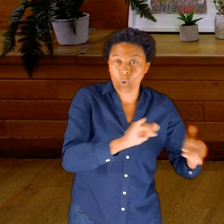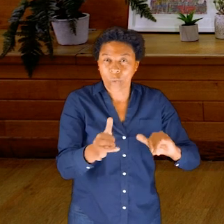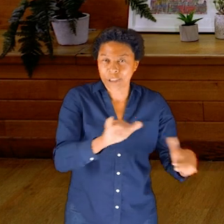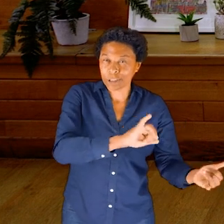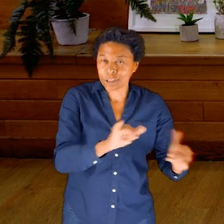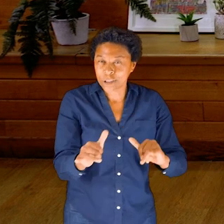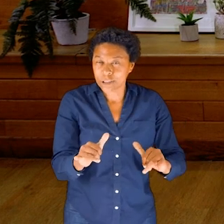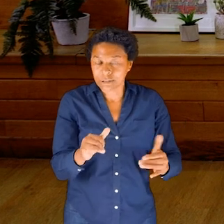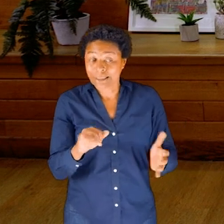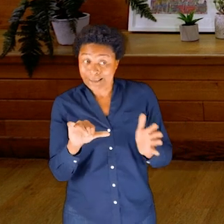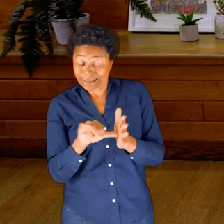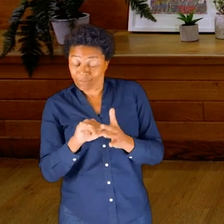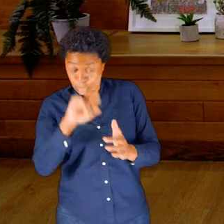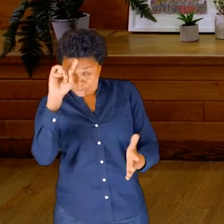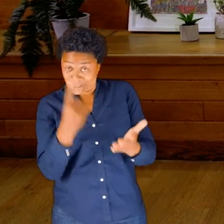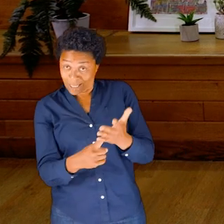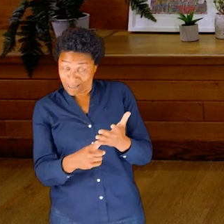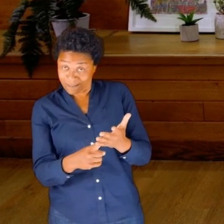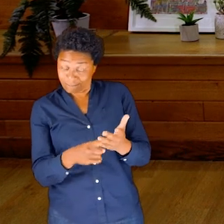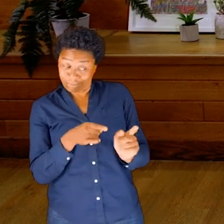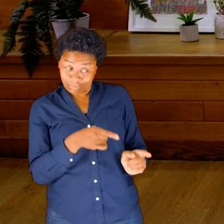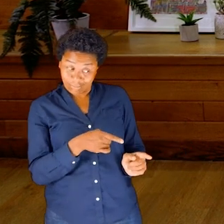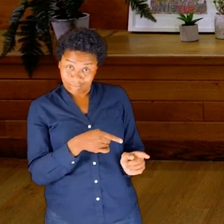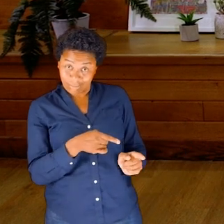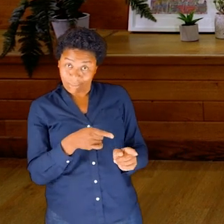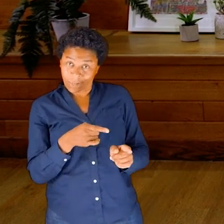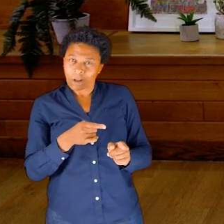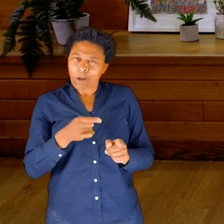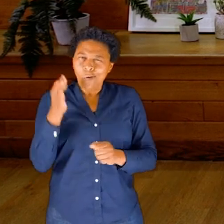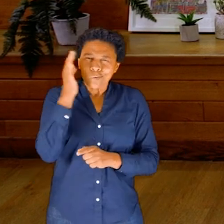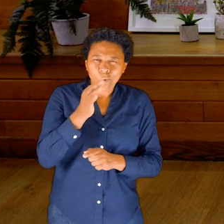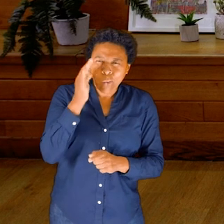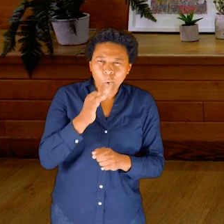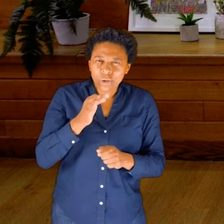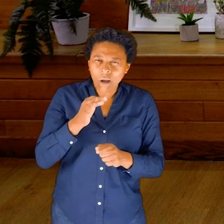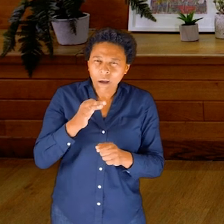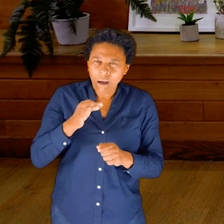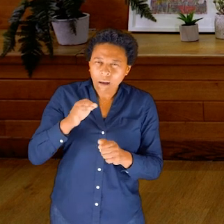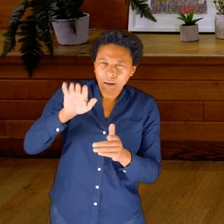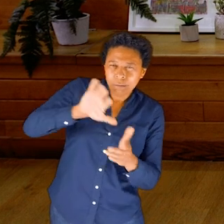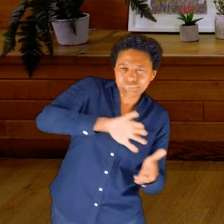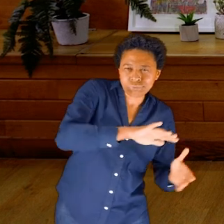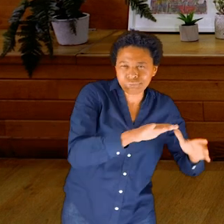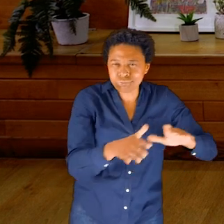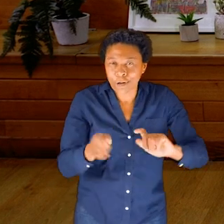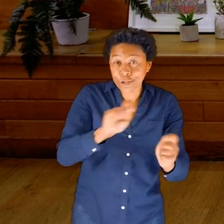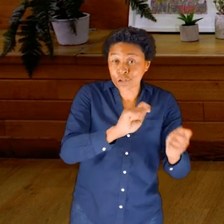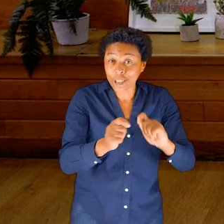Perhaps it’s hard to tell exactly what that sensation is telling you. Perhaps it doesn’t—you don’t need an answer.